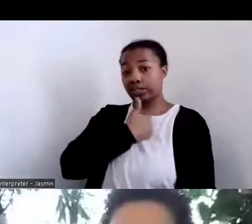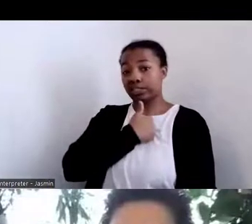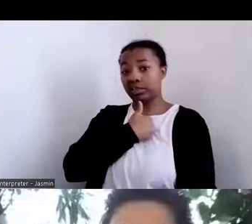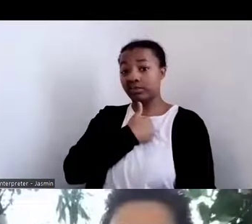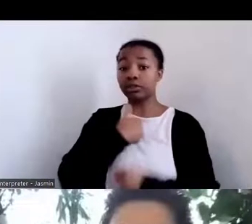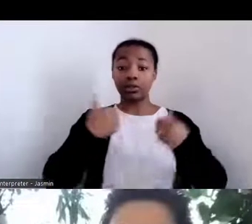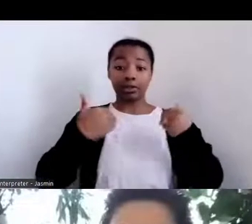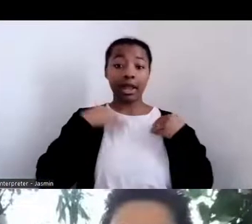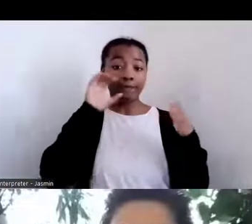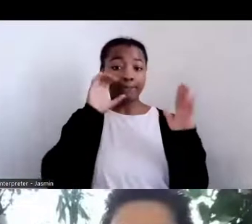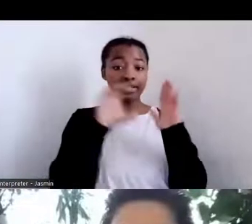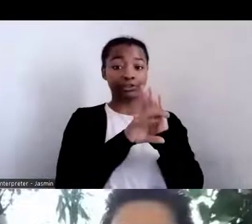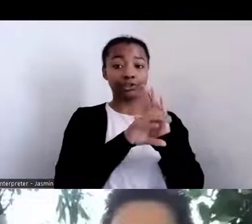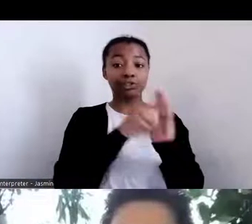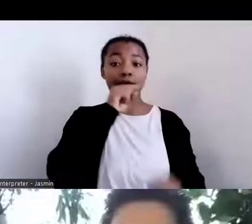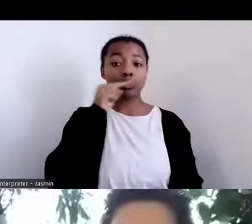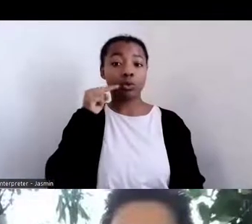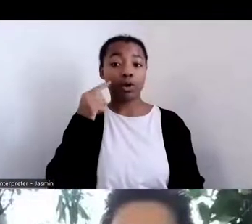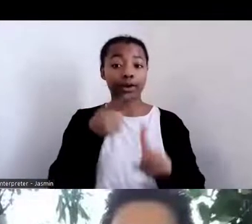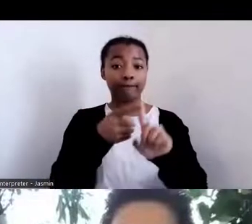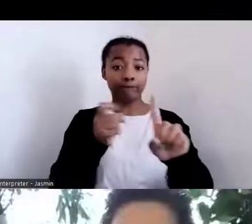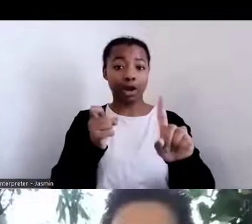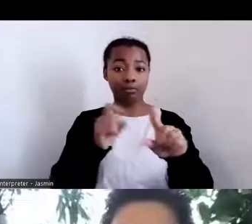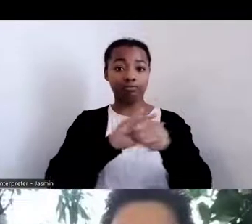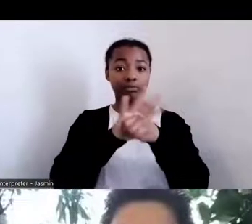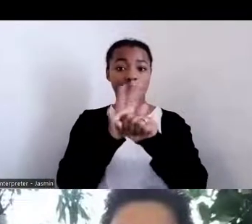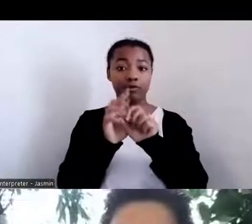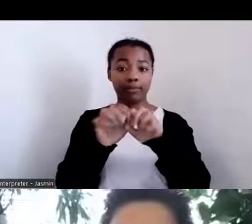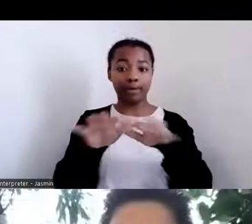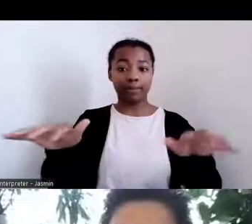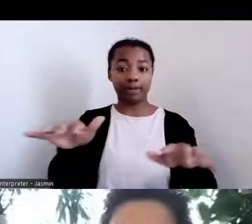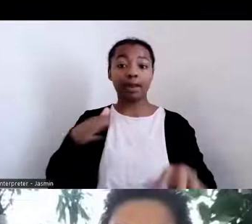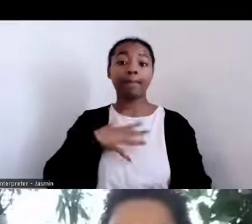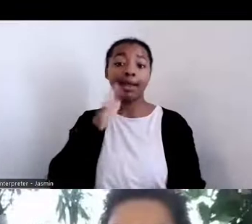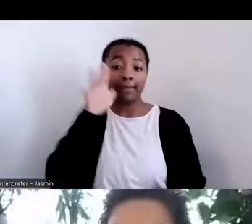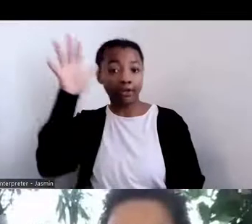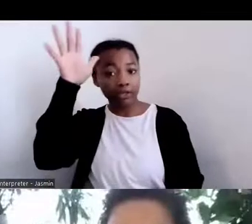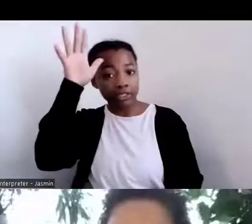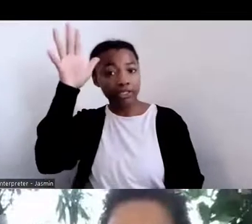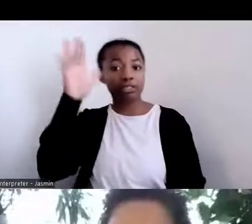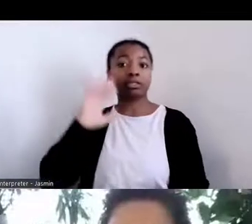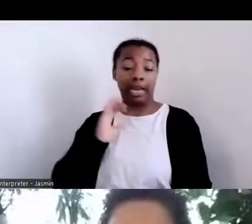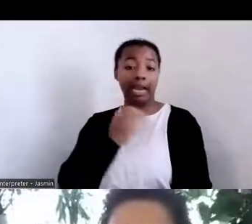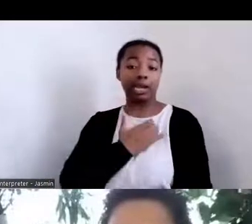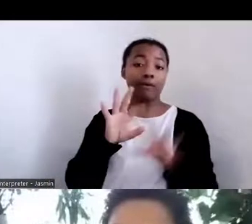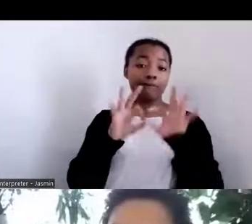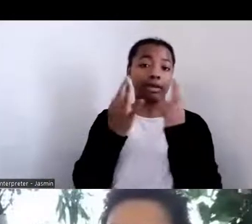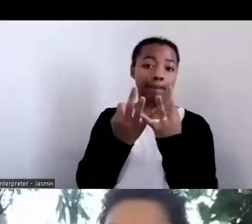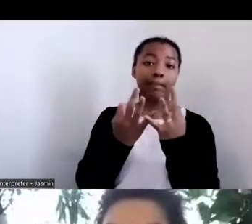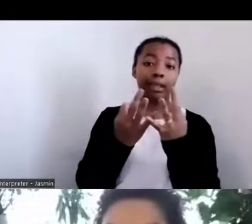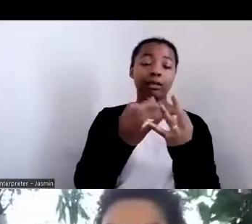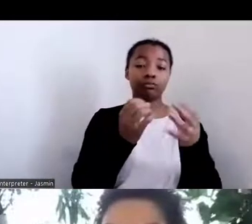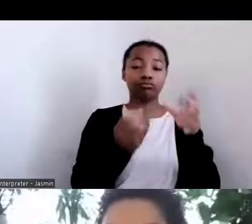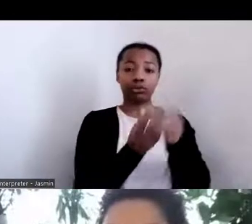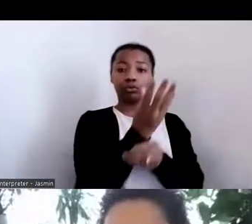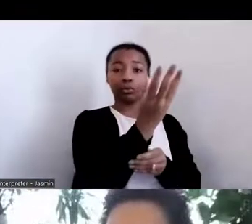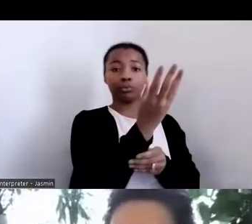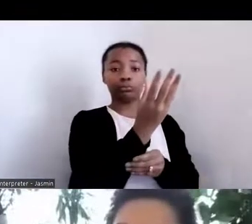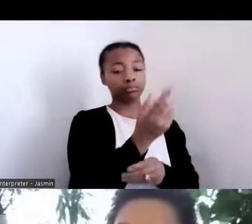that my parents and our family has been able to produce. It's such a beautiful representation of what community